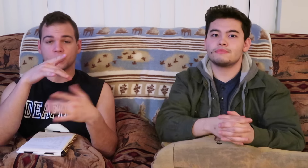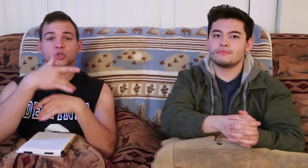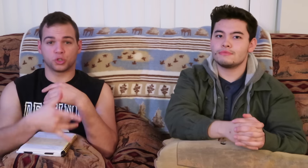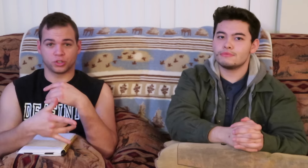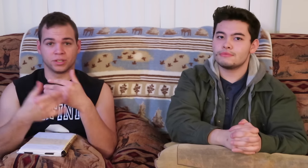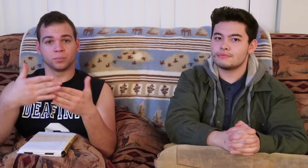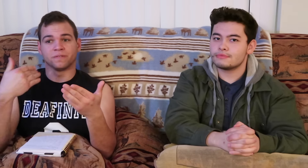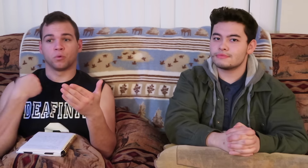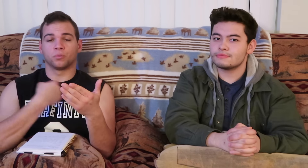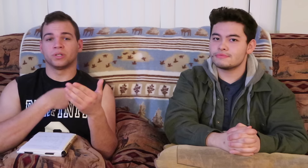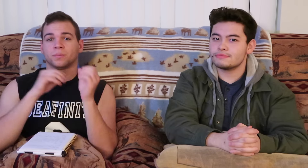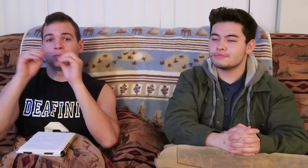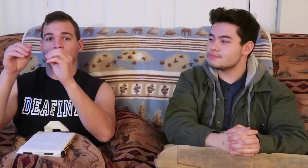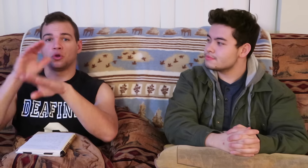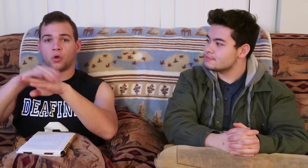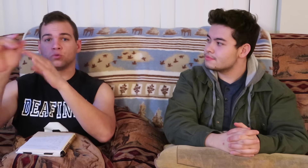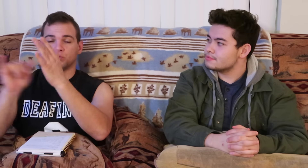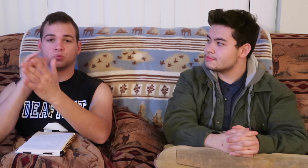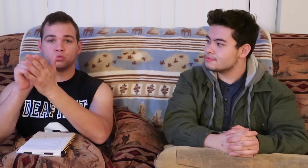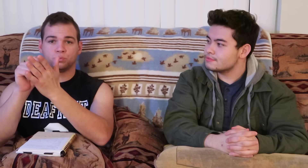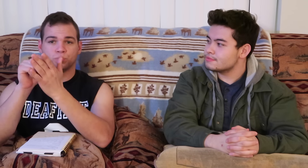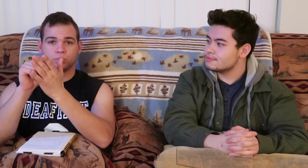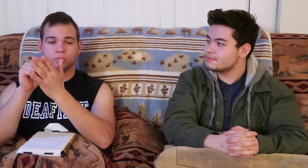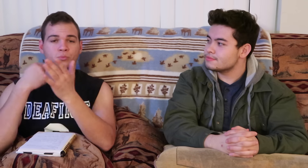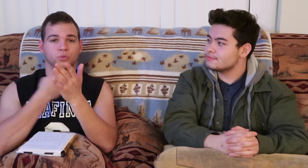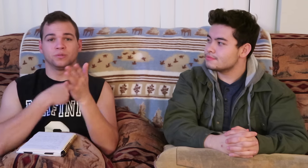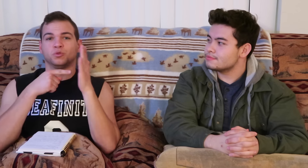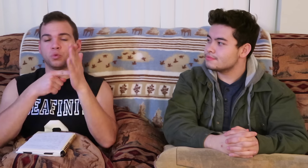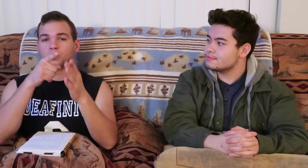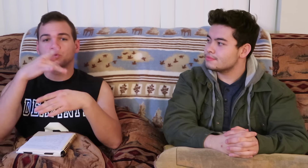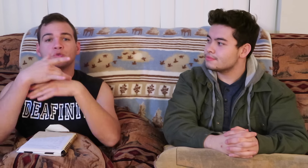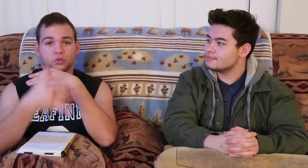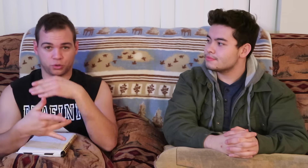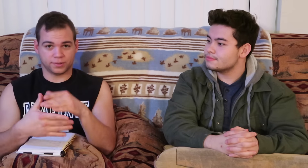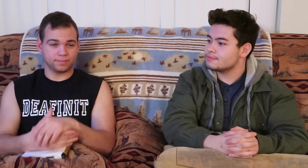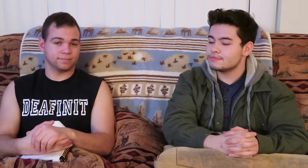early, before we post it onto youtube and we will show you early